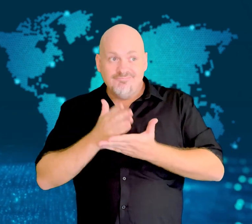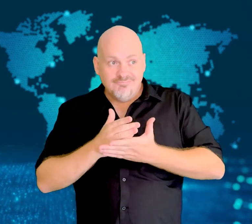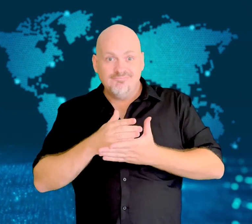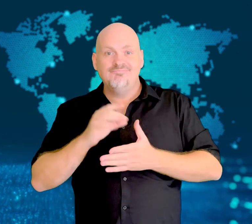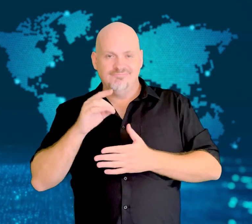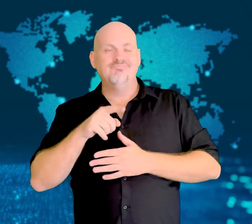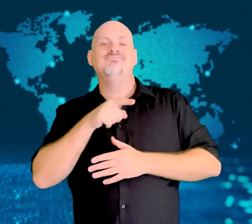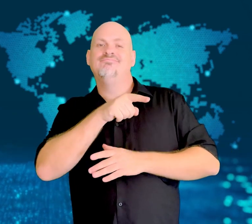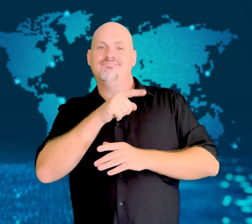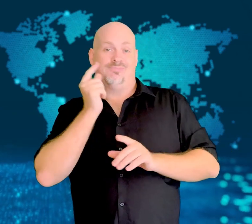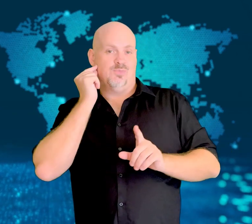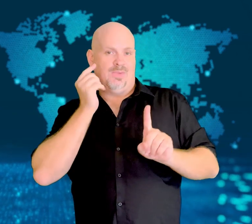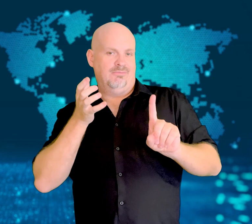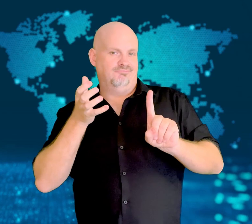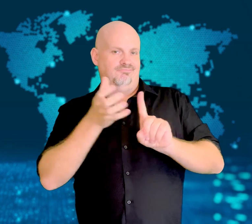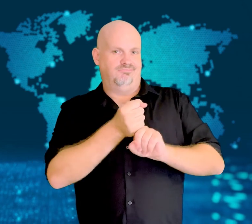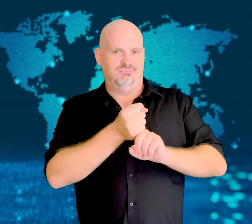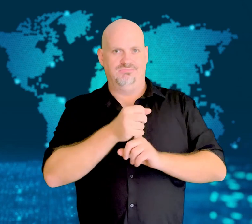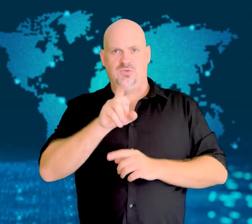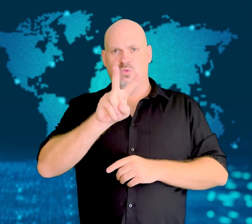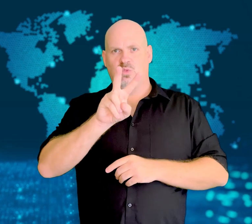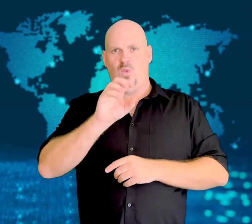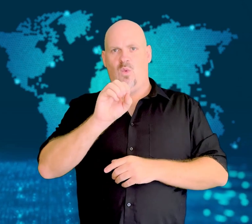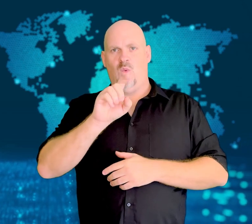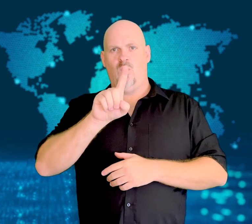the crimes in 2018.